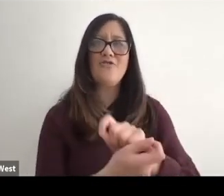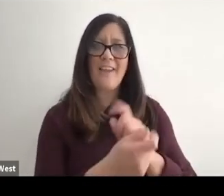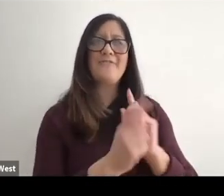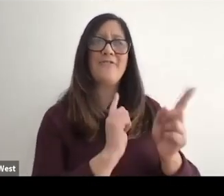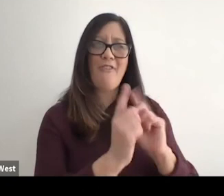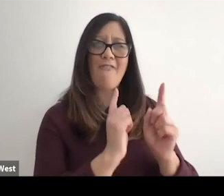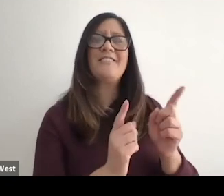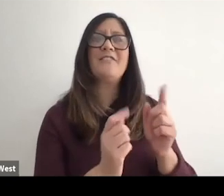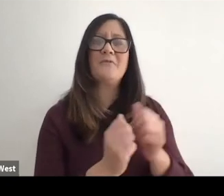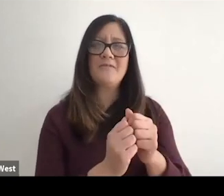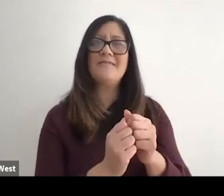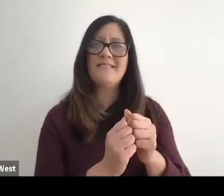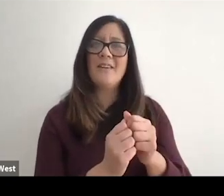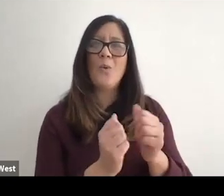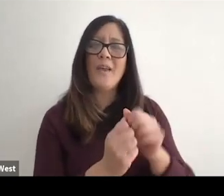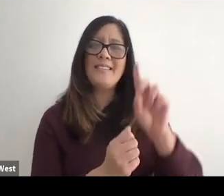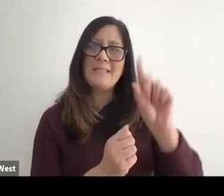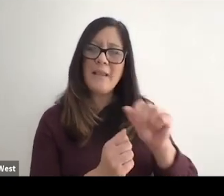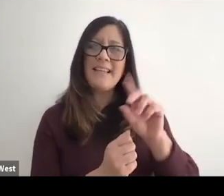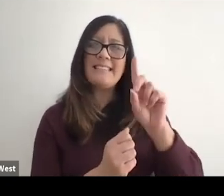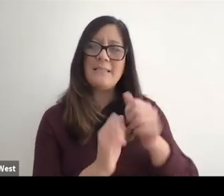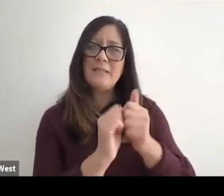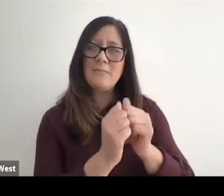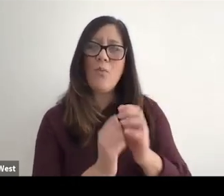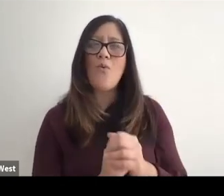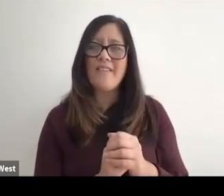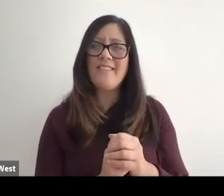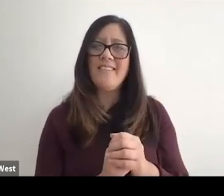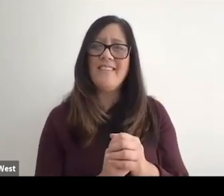of what we're all talking about with disability and disability sport on how we